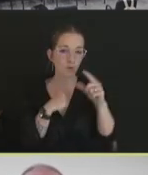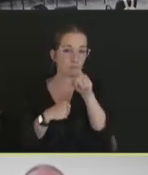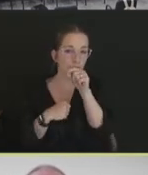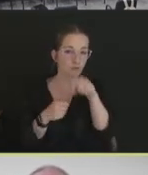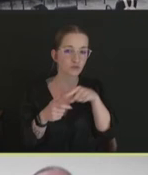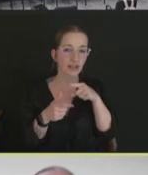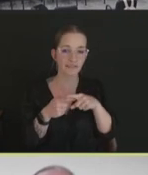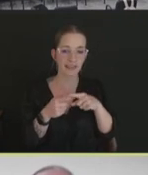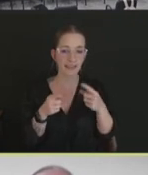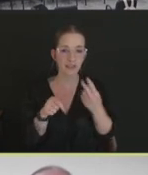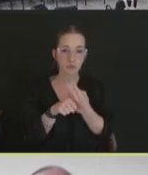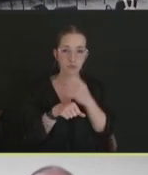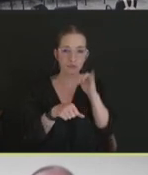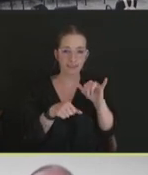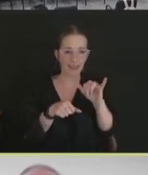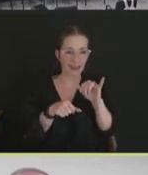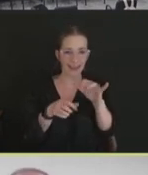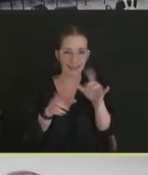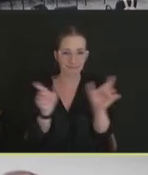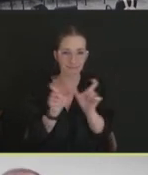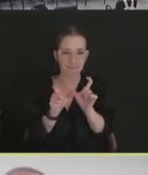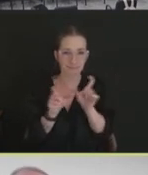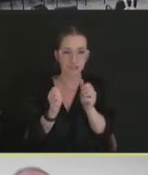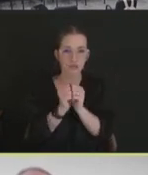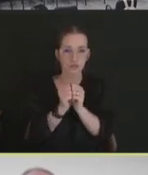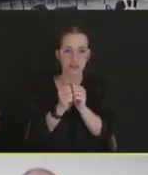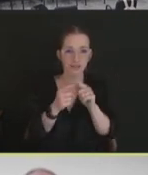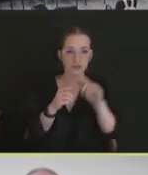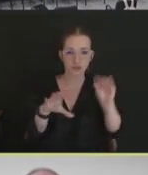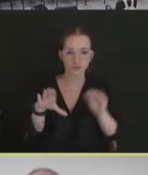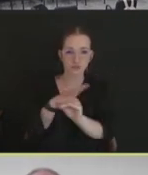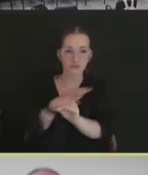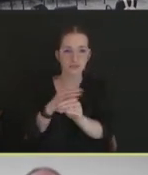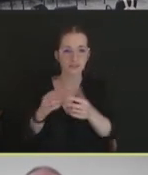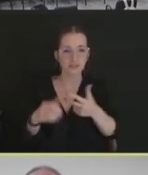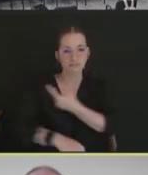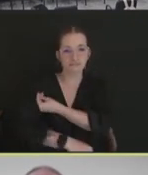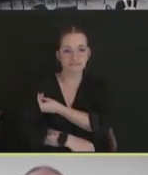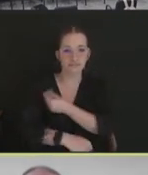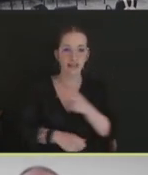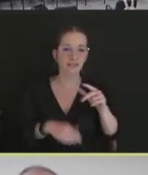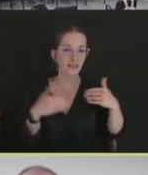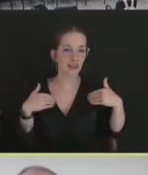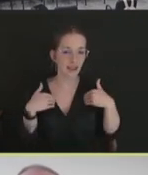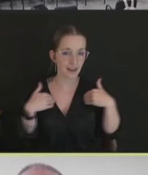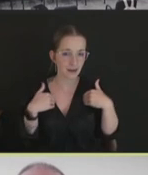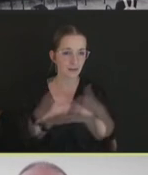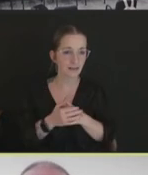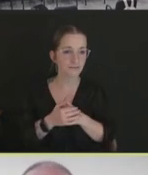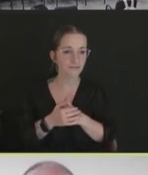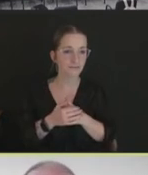infect and express that antigen. And again, we also will consider things like subunit vaccines,